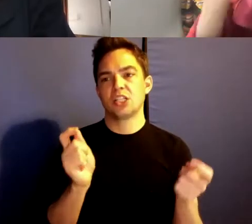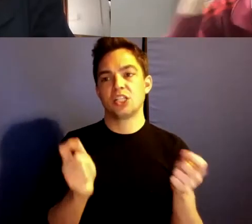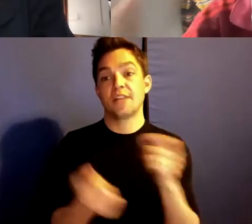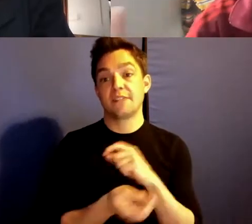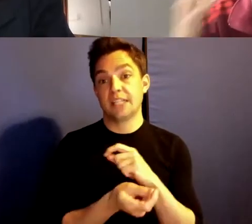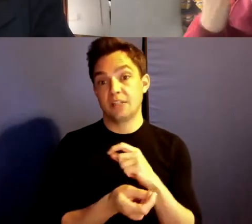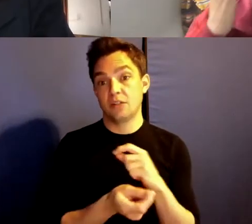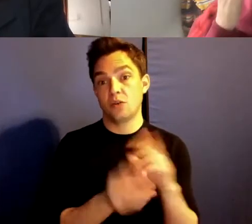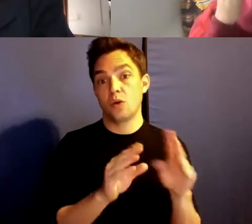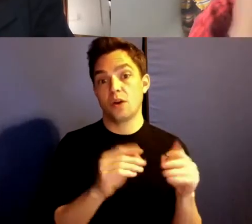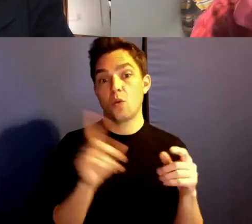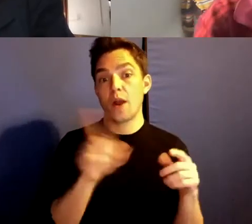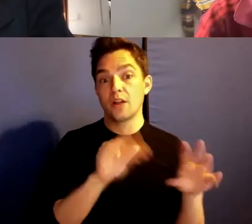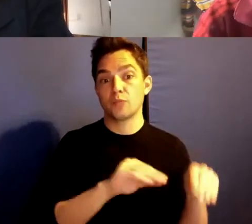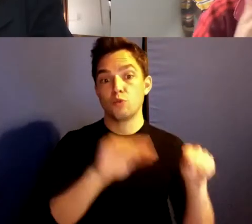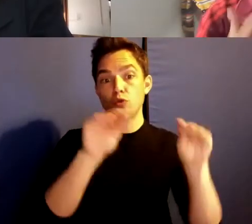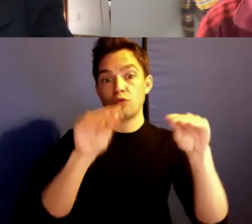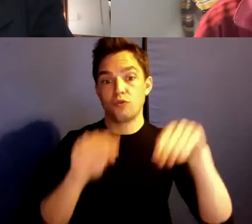I think that is something that I come back to.